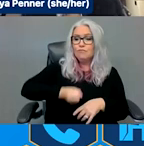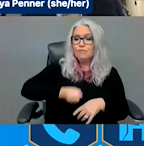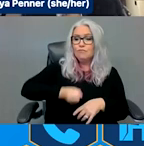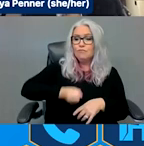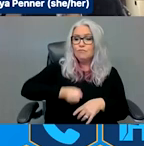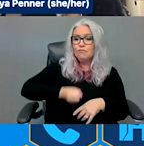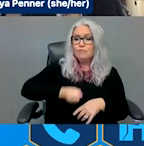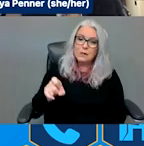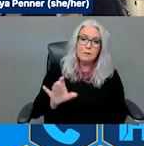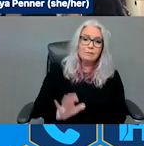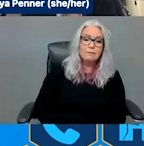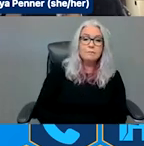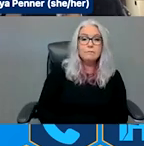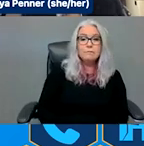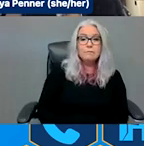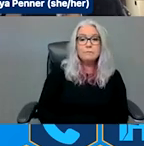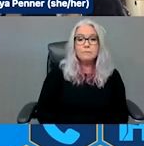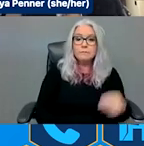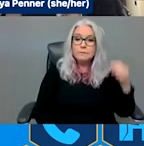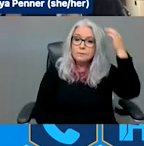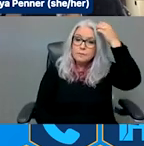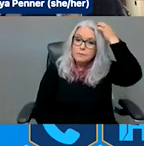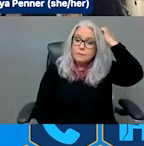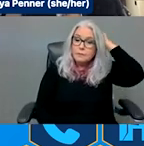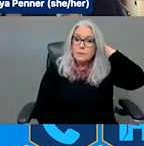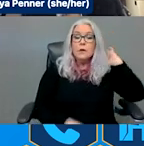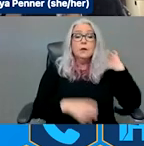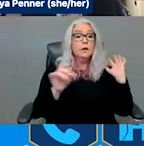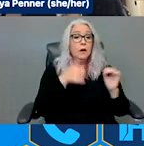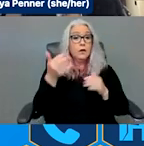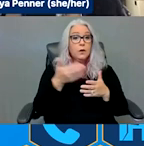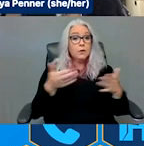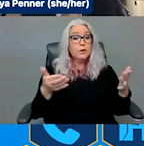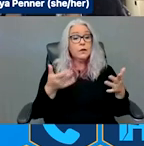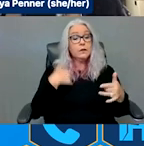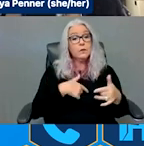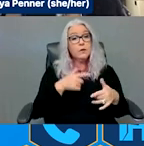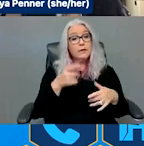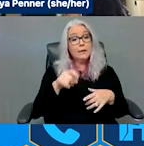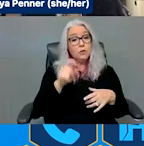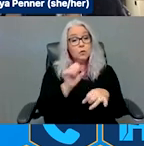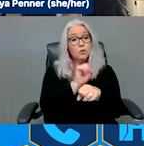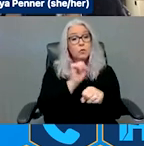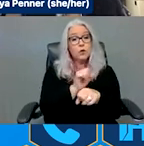I sort of touched upon them as well -- building those relationships with your local or state and territory emergency management and